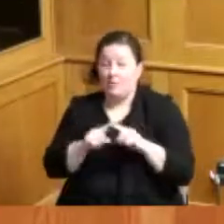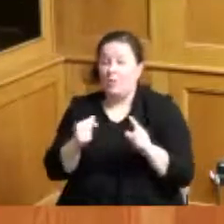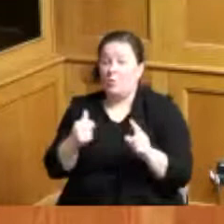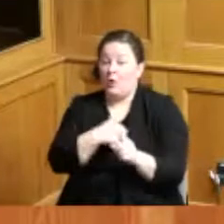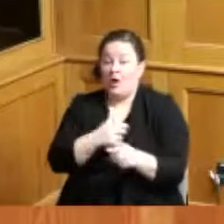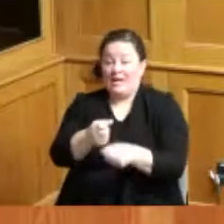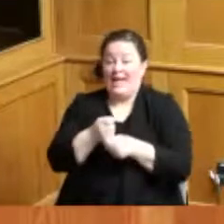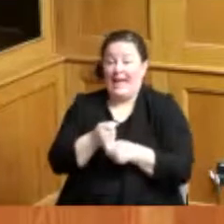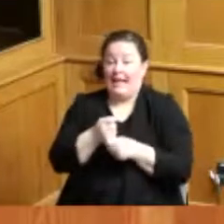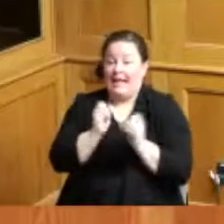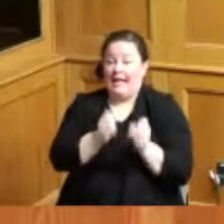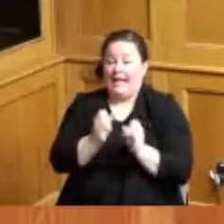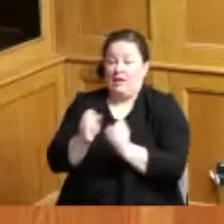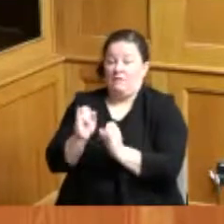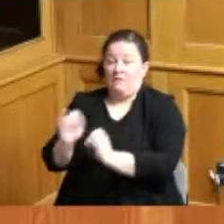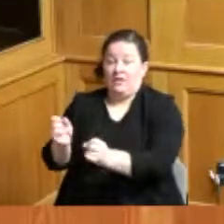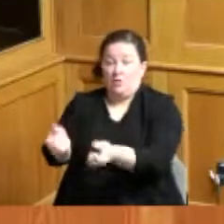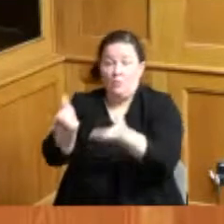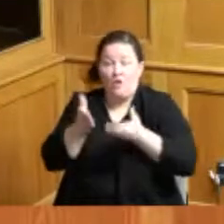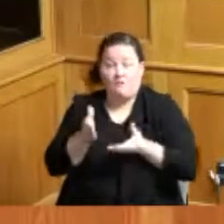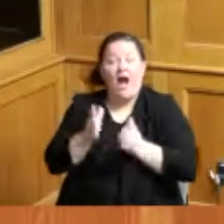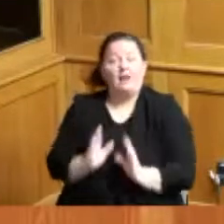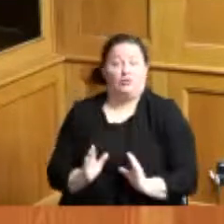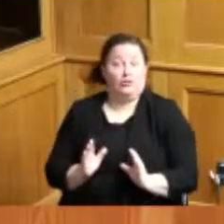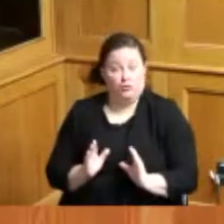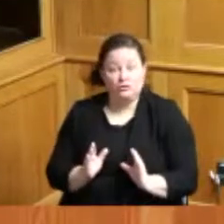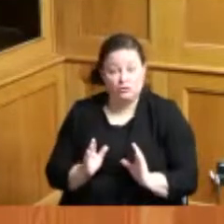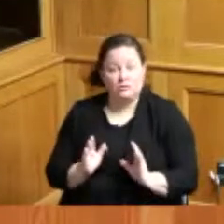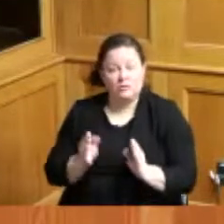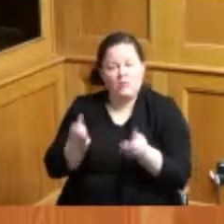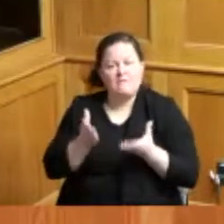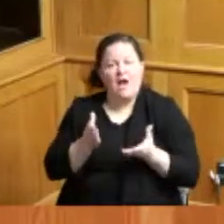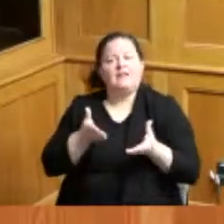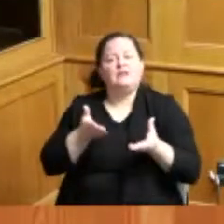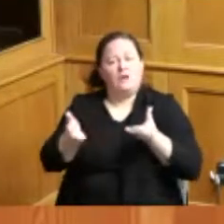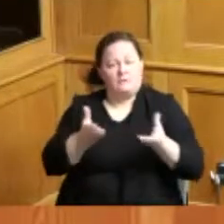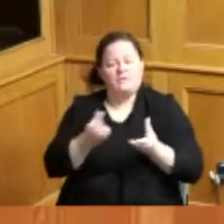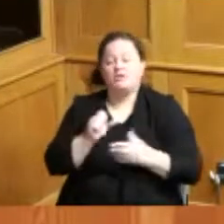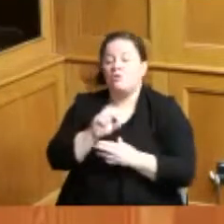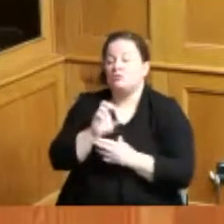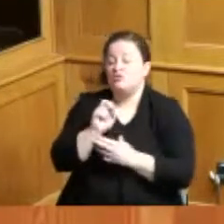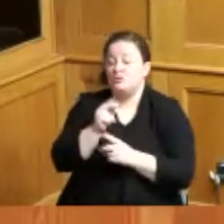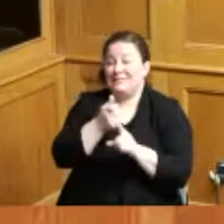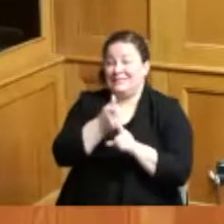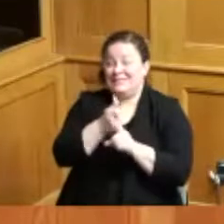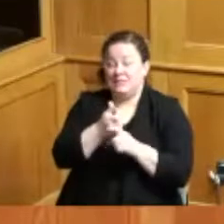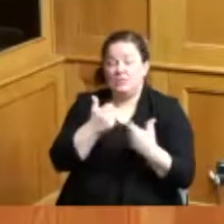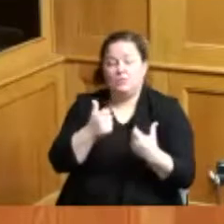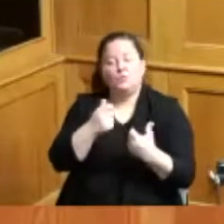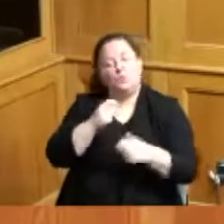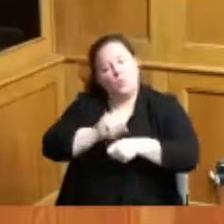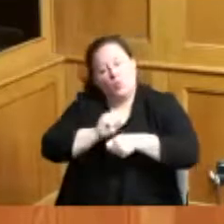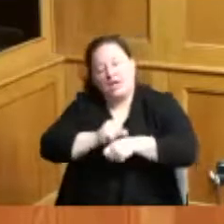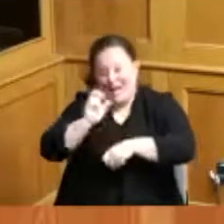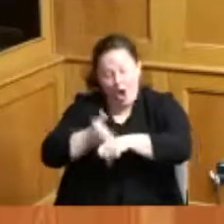to come in and provide services so she's working very hard and a new data system to keep up with